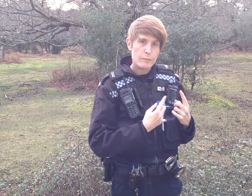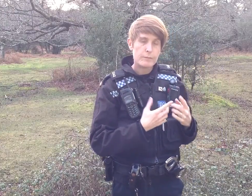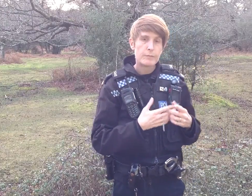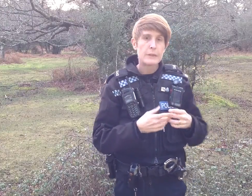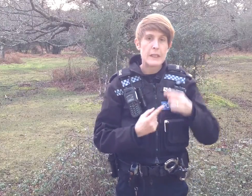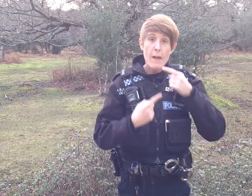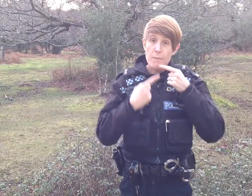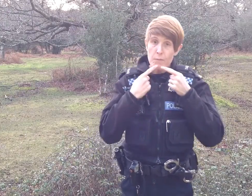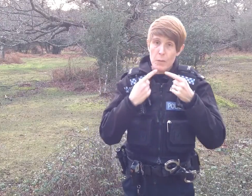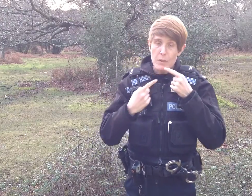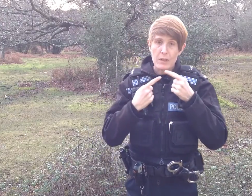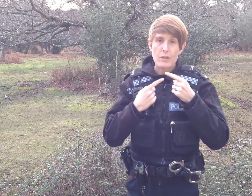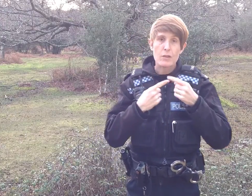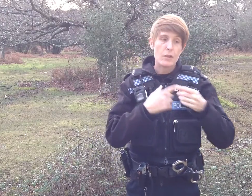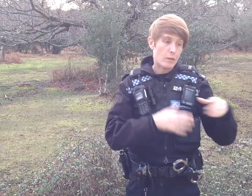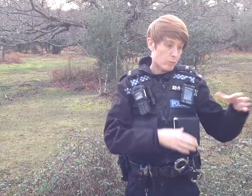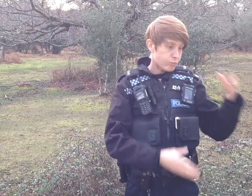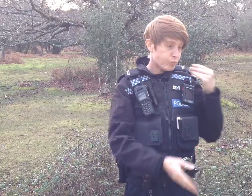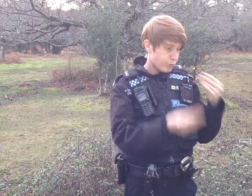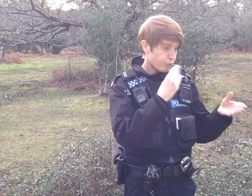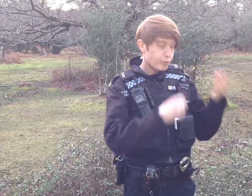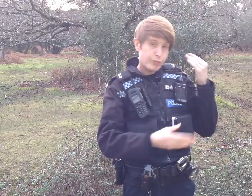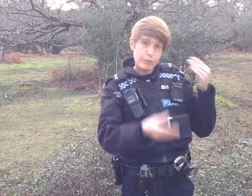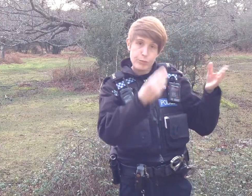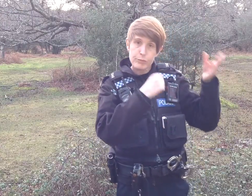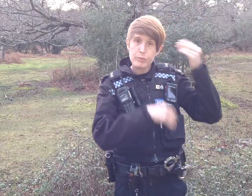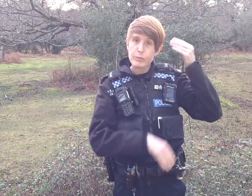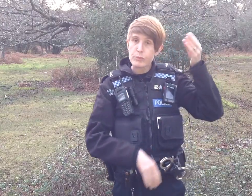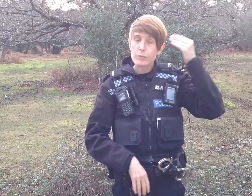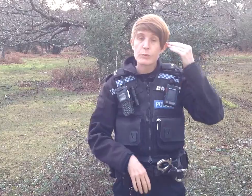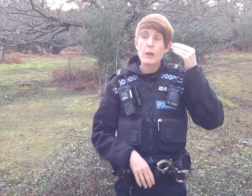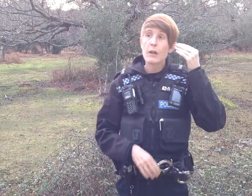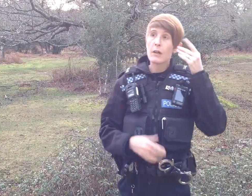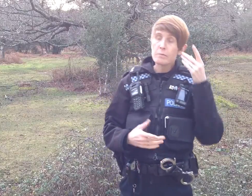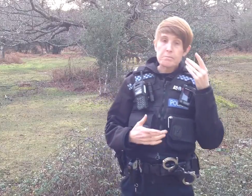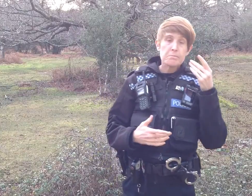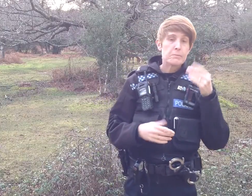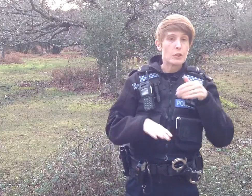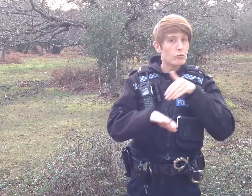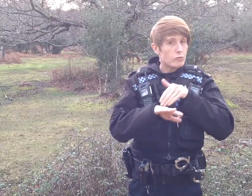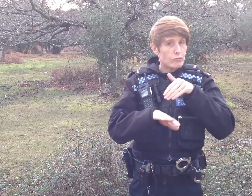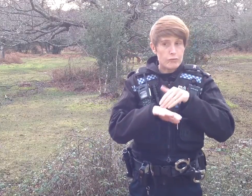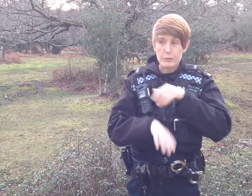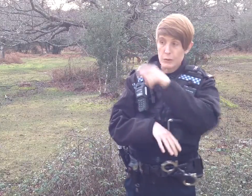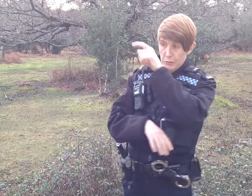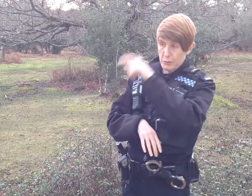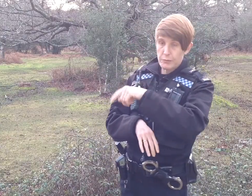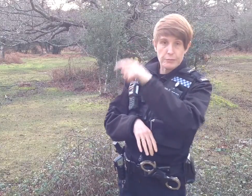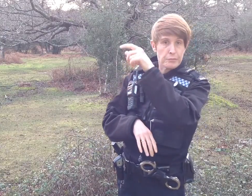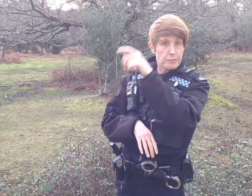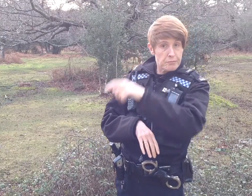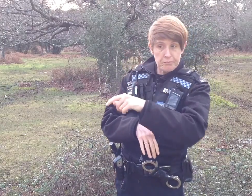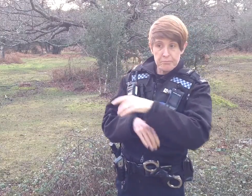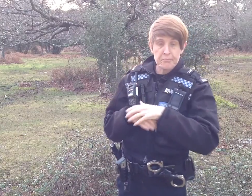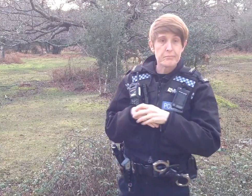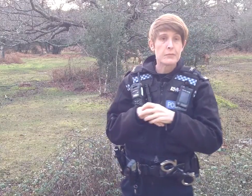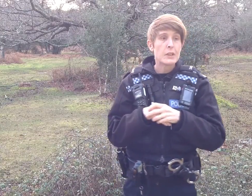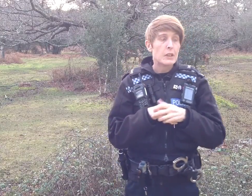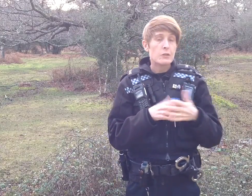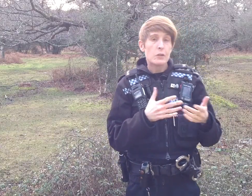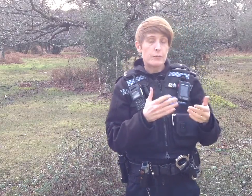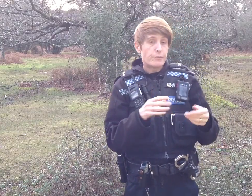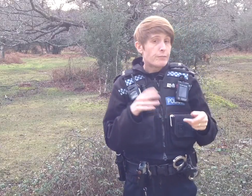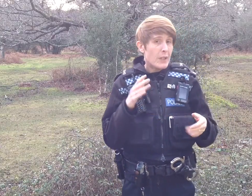come to meet me and pass me information about criminals.